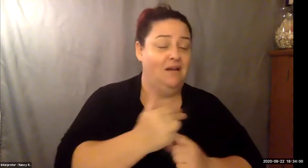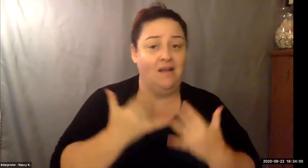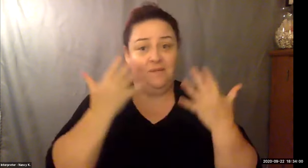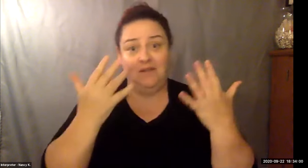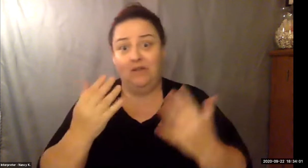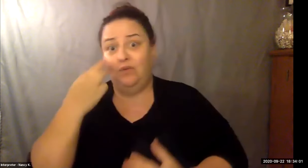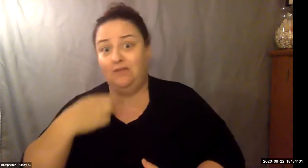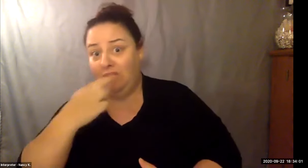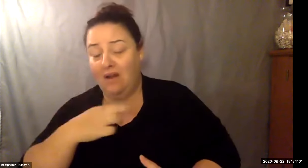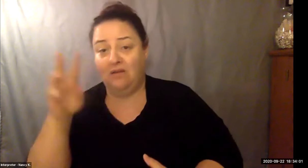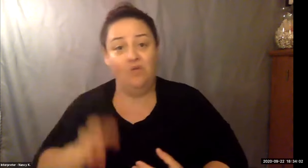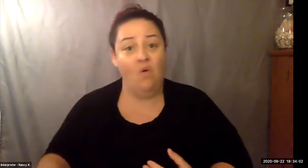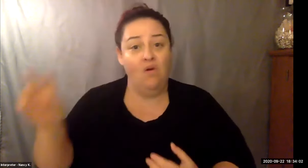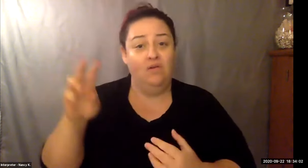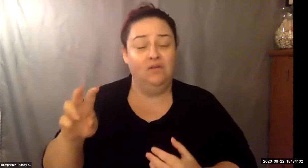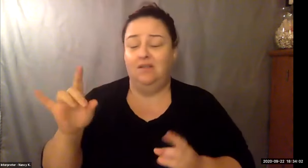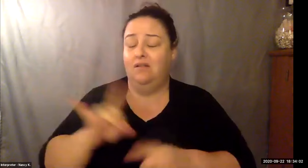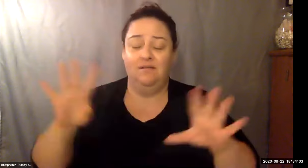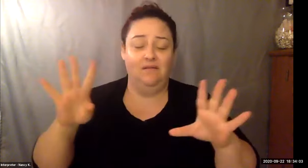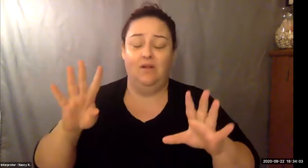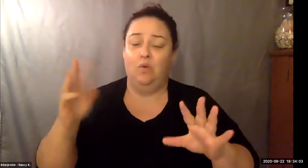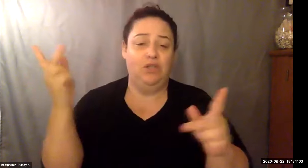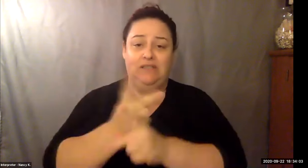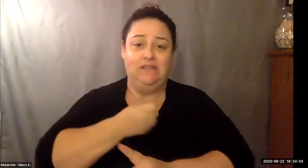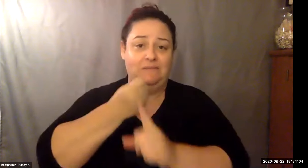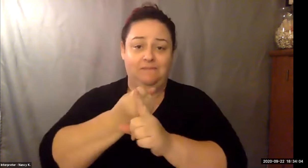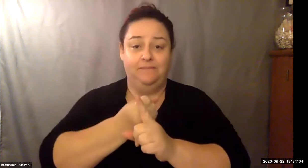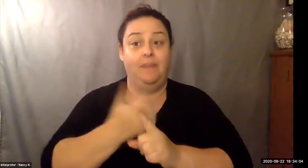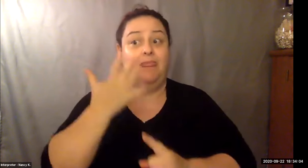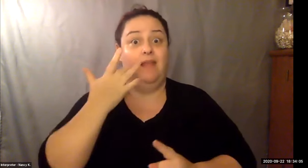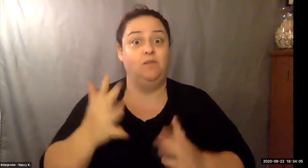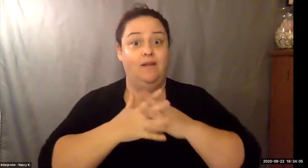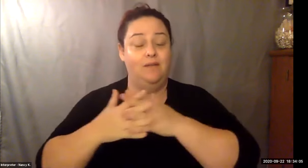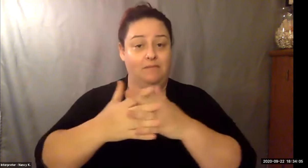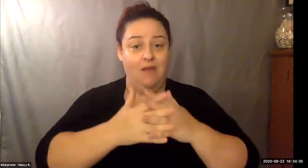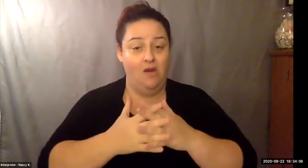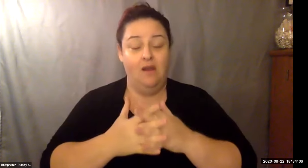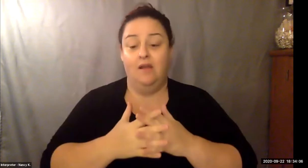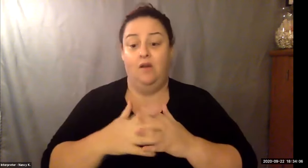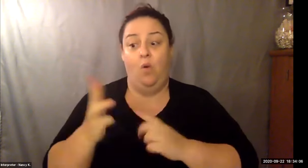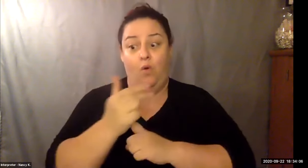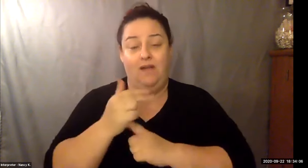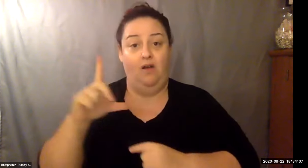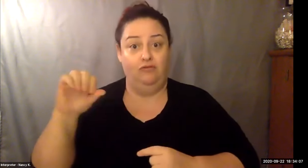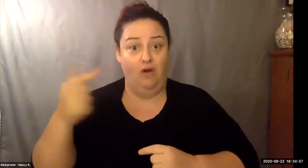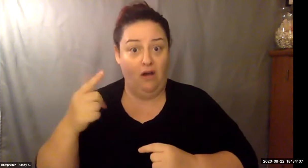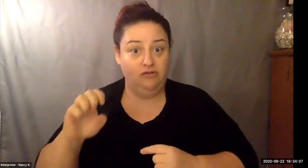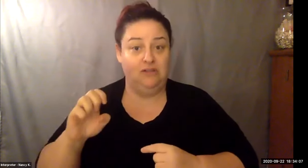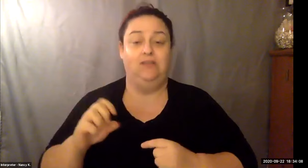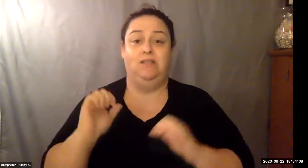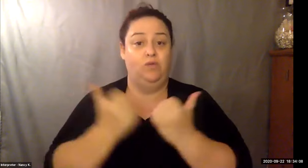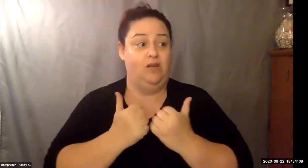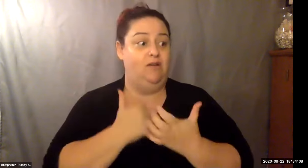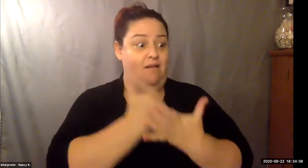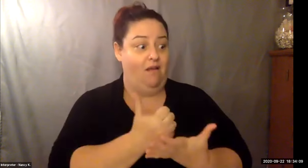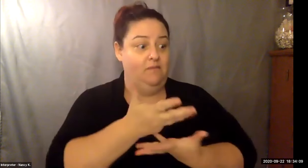Keith Wolling: The Paris Club was formed in 1930 to 12 other clubs work and five countries were formed right after that and it really started with aircraft.